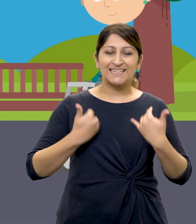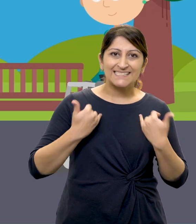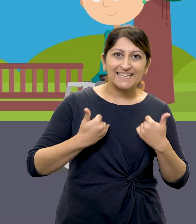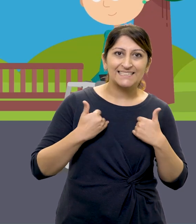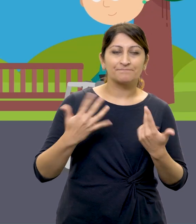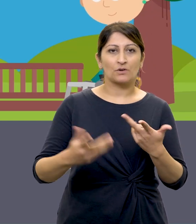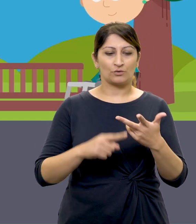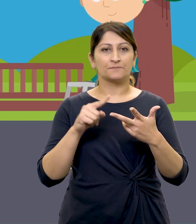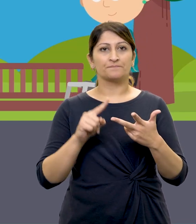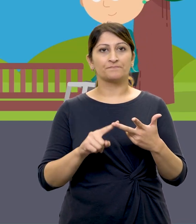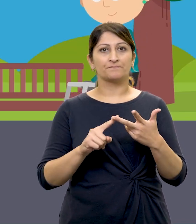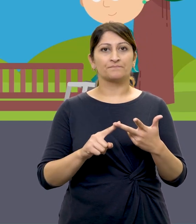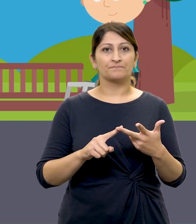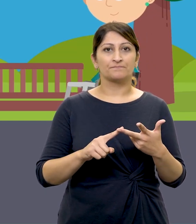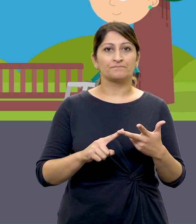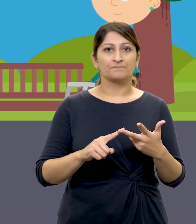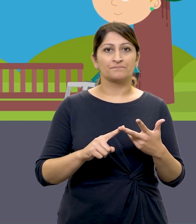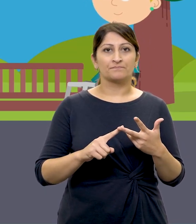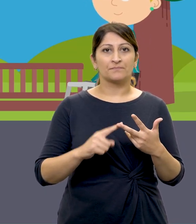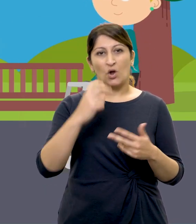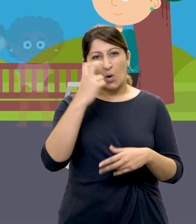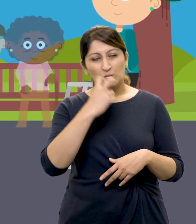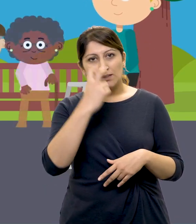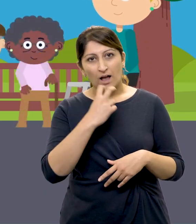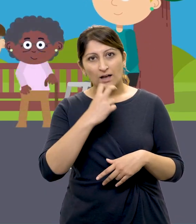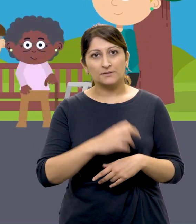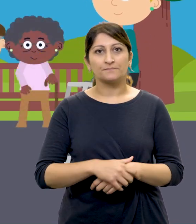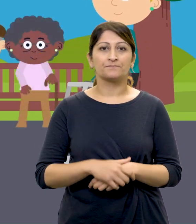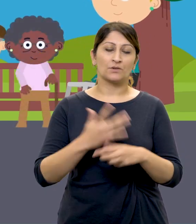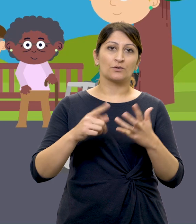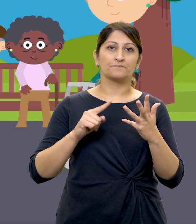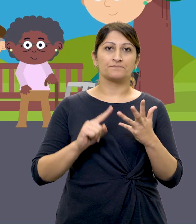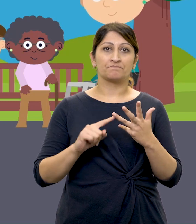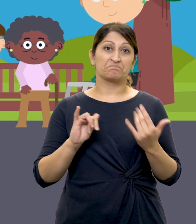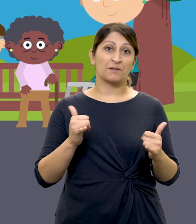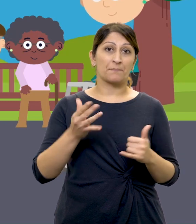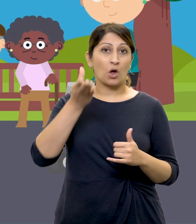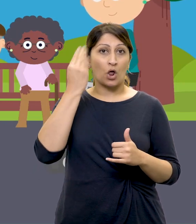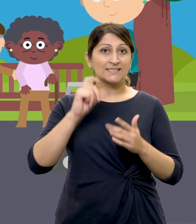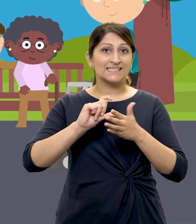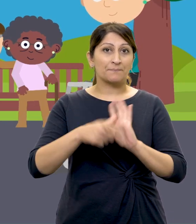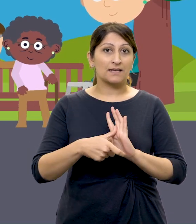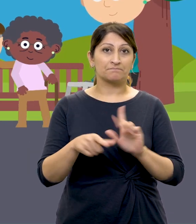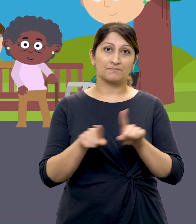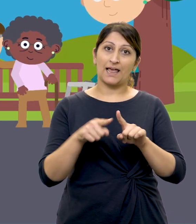or illness, because they're older or they may have a learning disability,